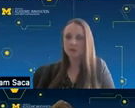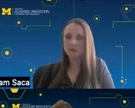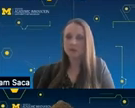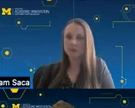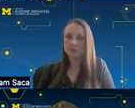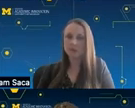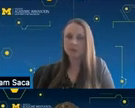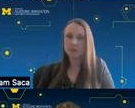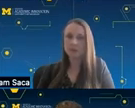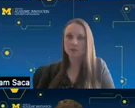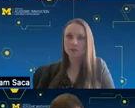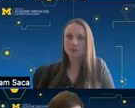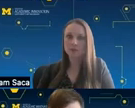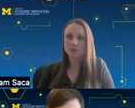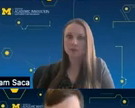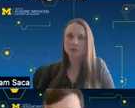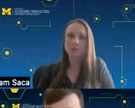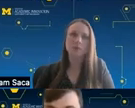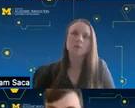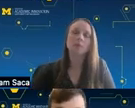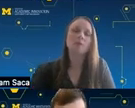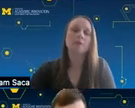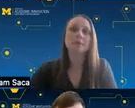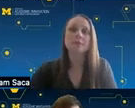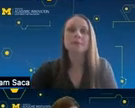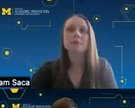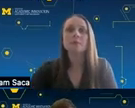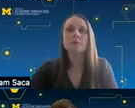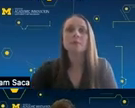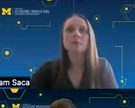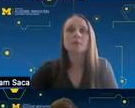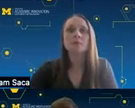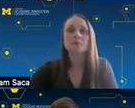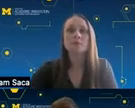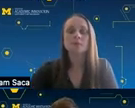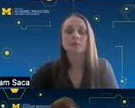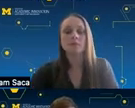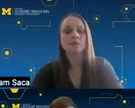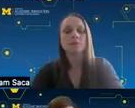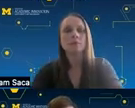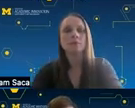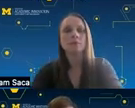virtual production is a set of techniques where basically we can place an instructor in a virtual